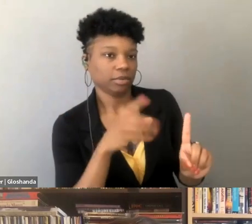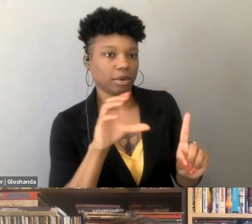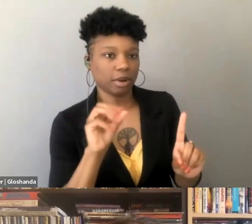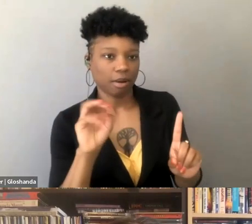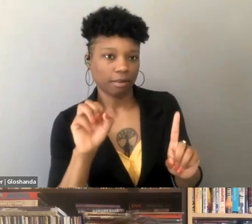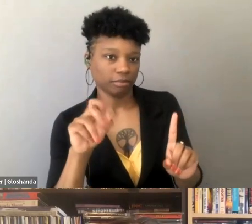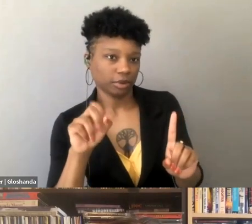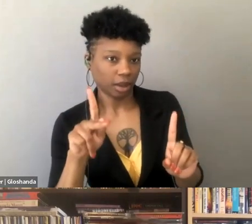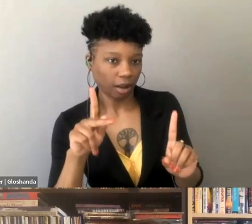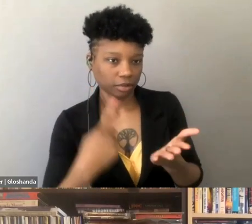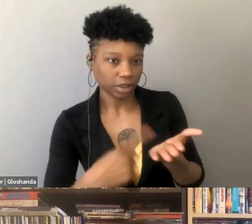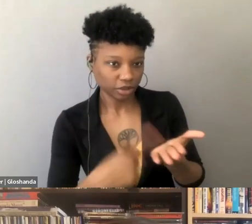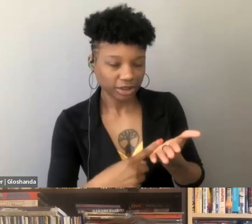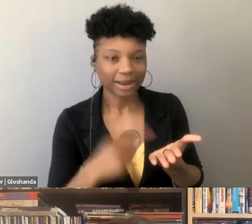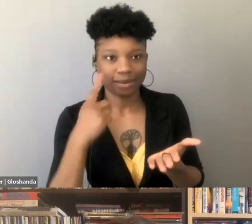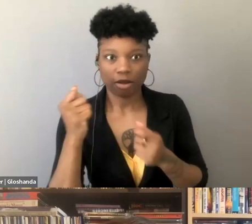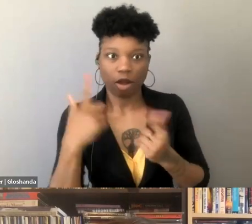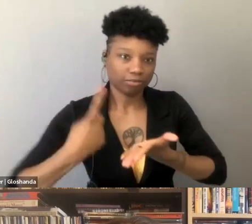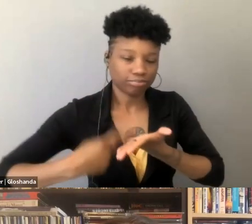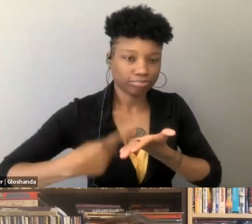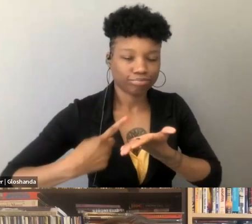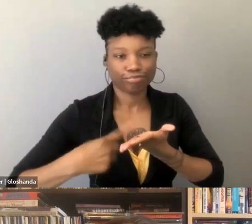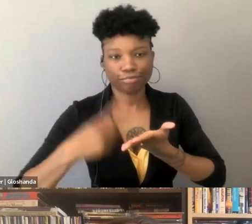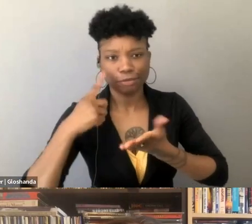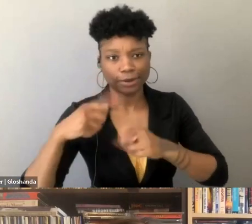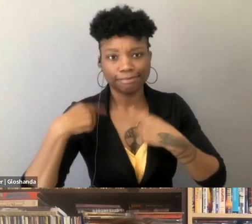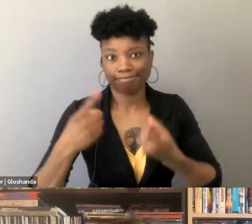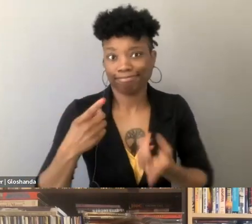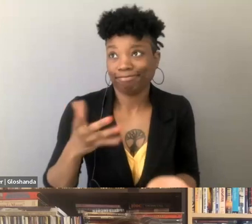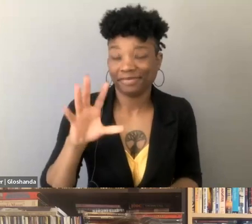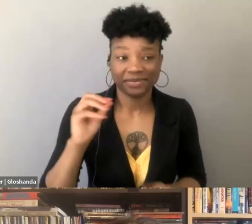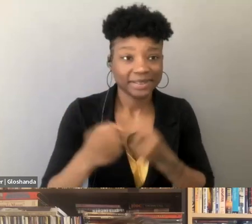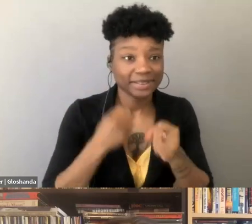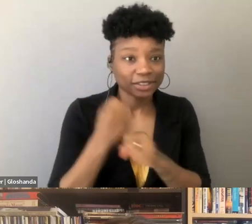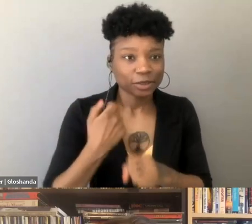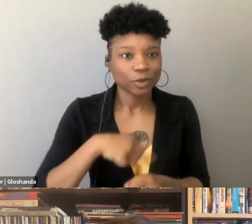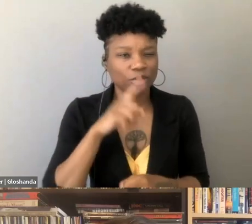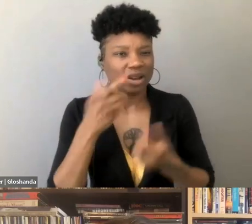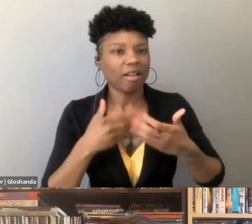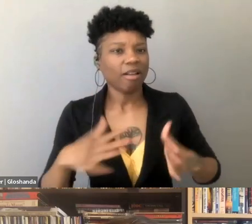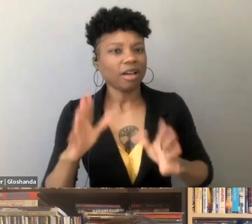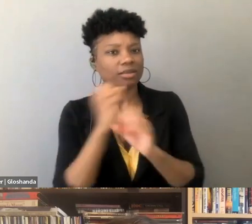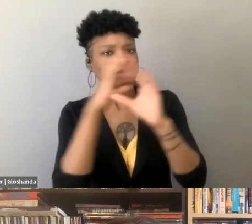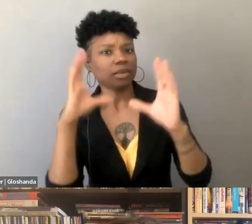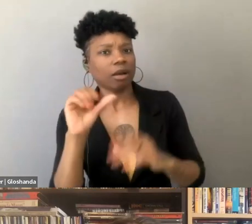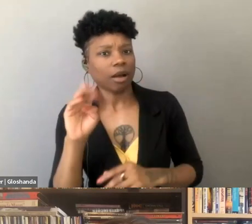I think in all of the debates of the last say half century, we sort of lost sight of Comstock, you know, in the wake of Roe v. Wade,